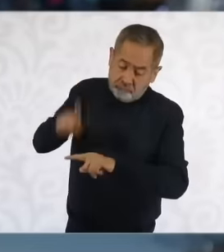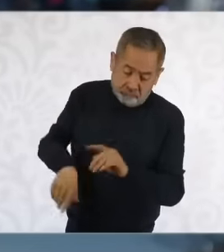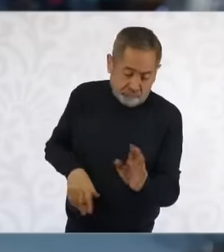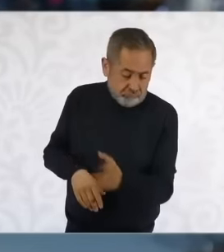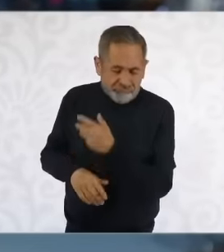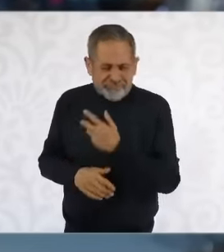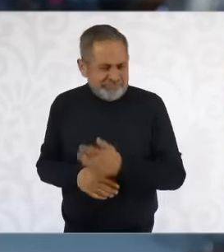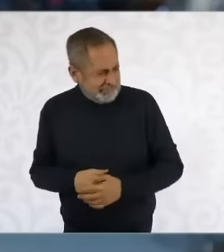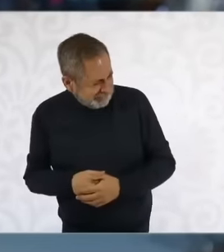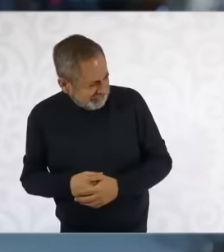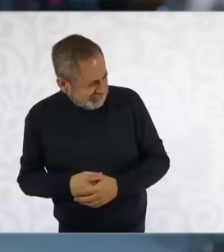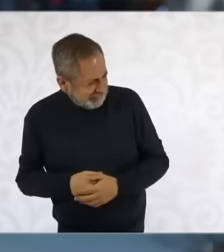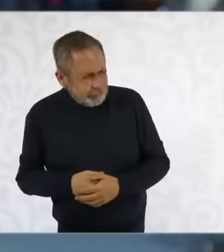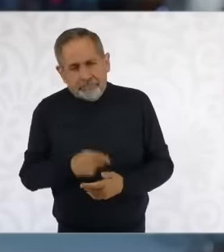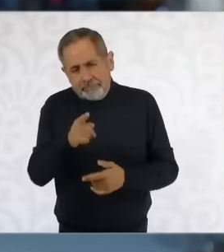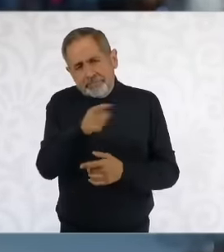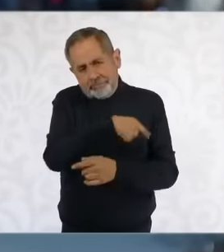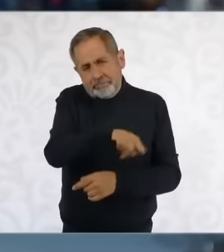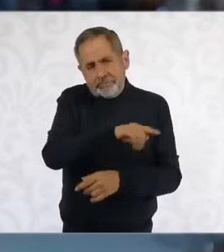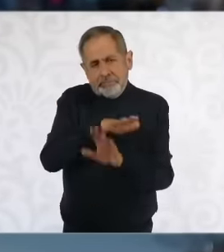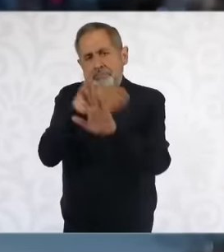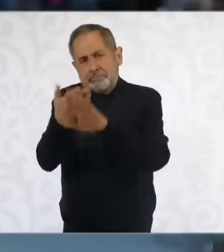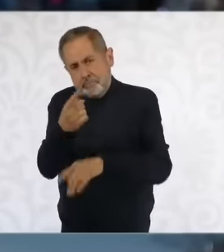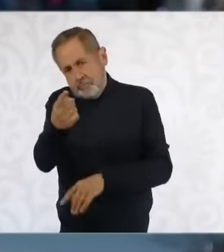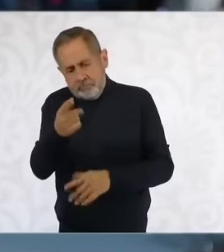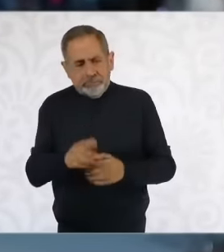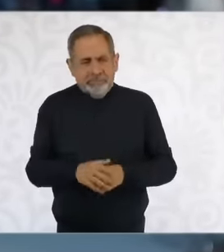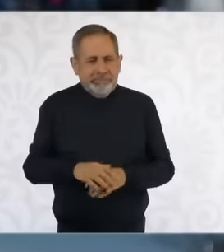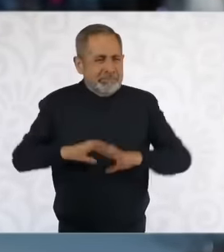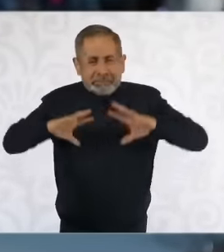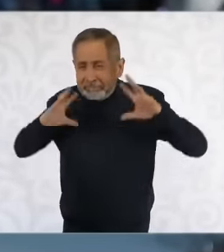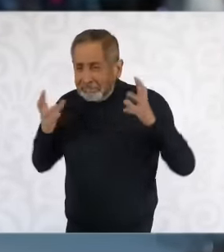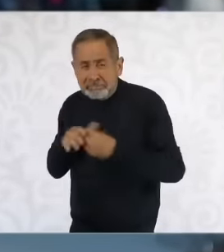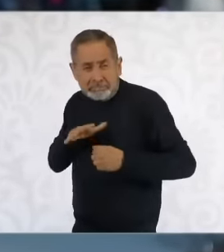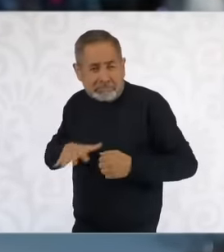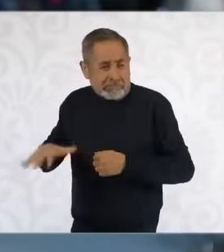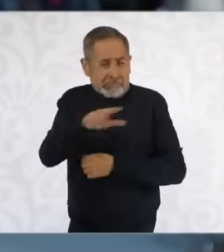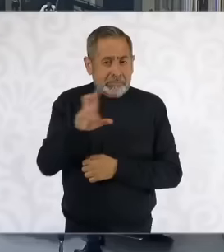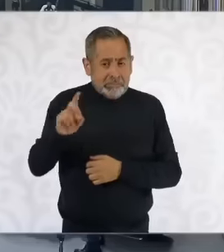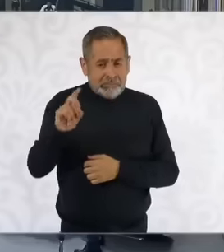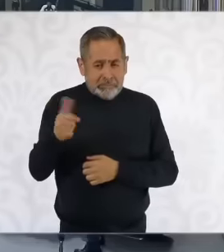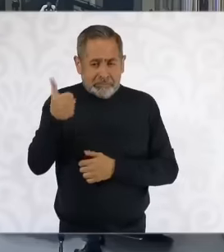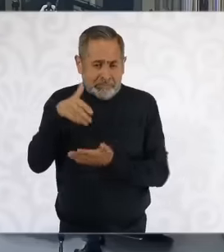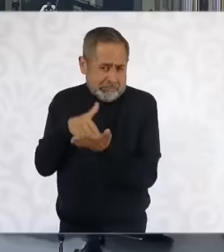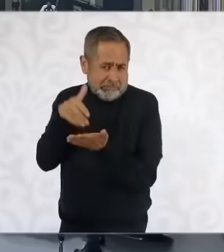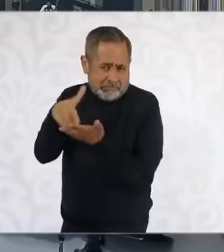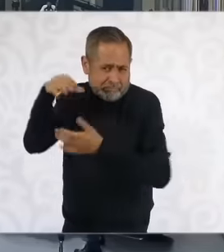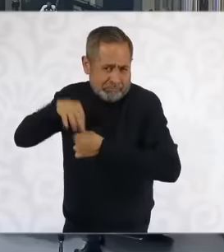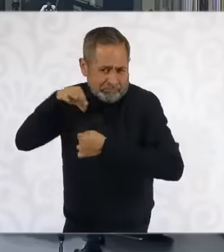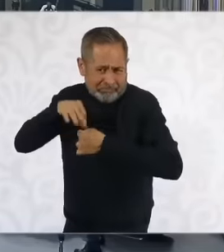seen against you eh Despite the 36 million who support her in the vote one the highest of